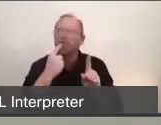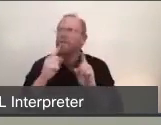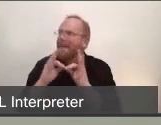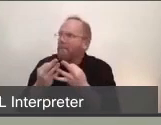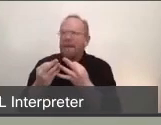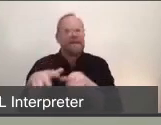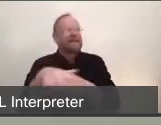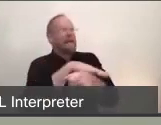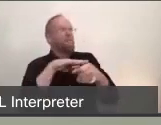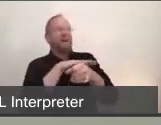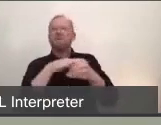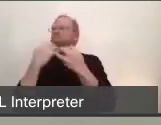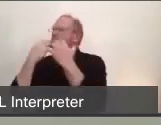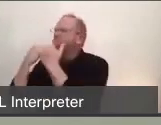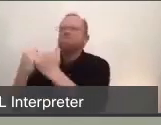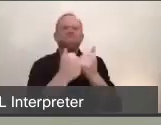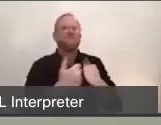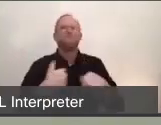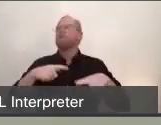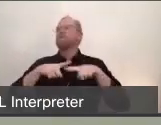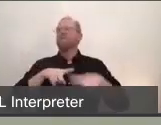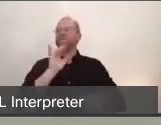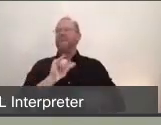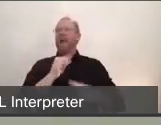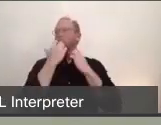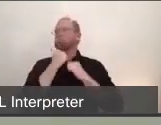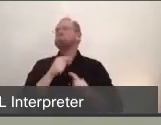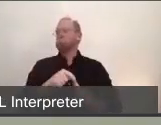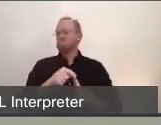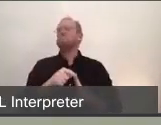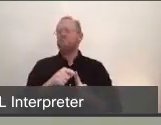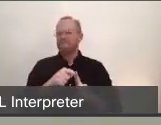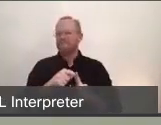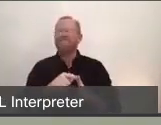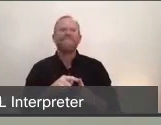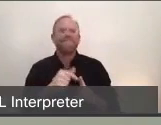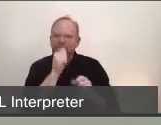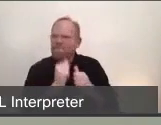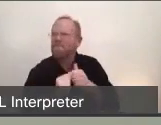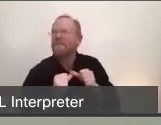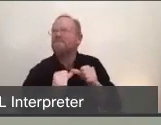We depend on that in order to keep moving forward in these tough days ahead, and there still will be tough for us.